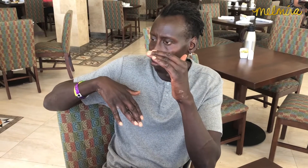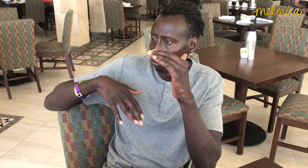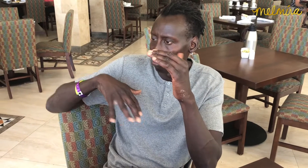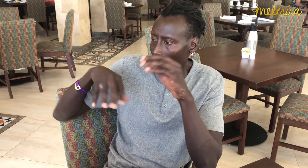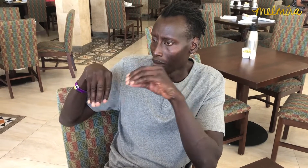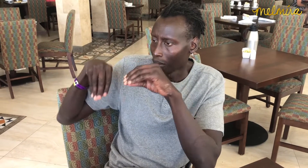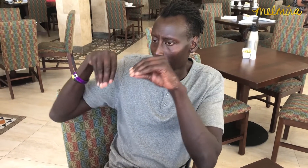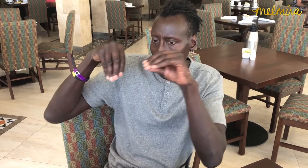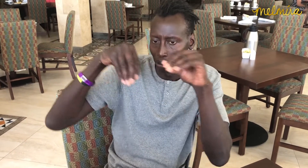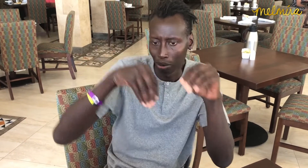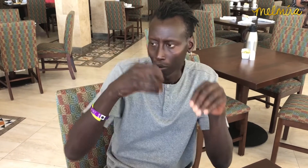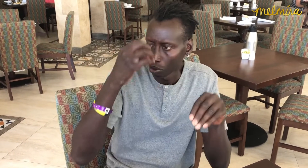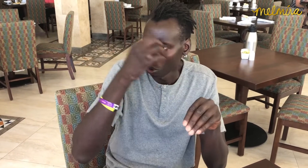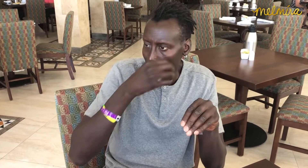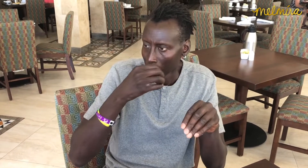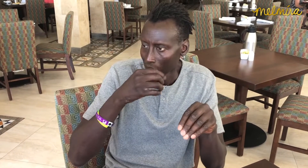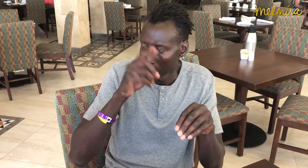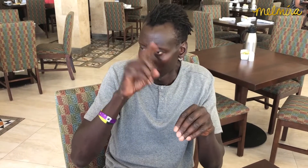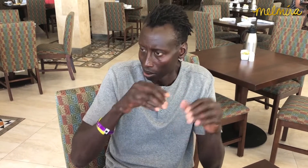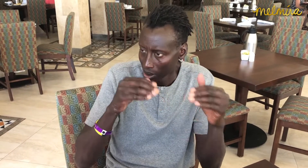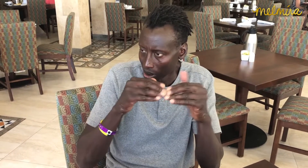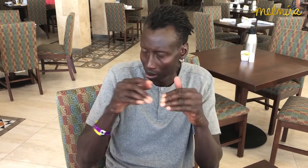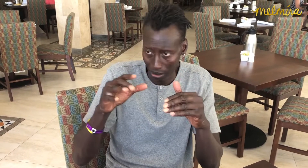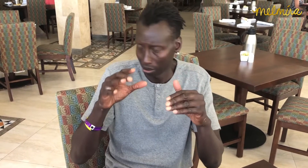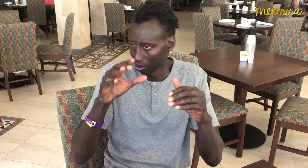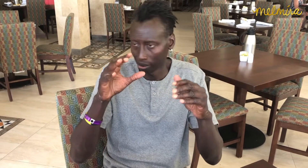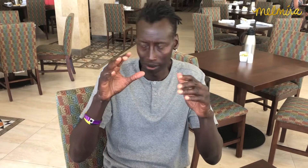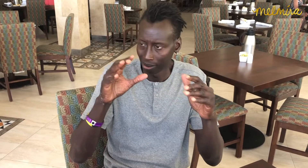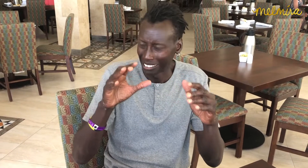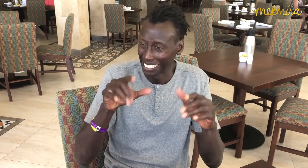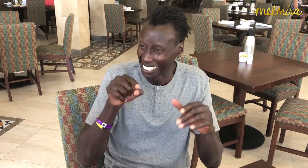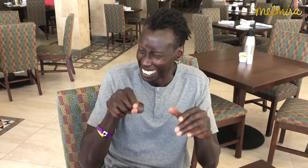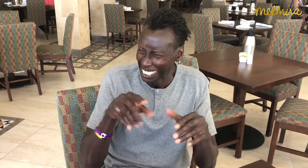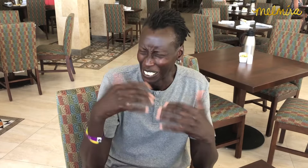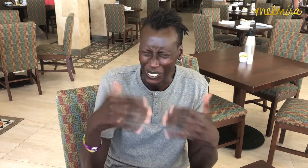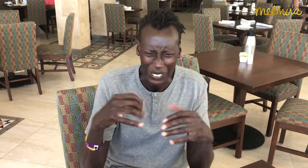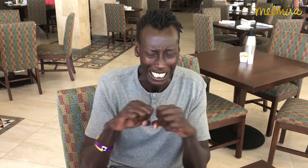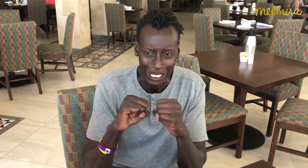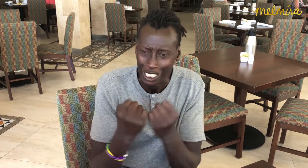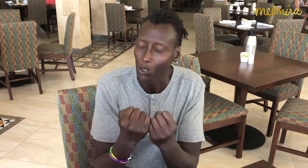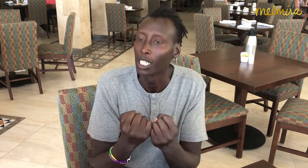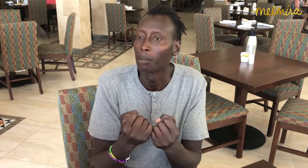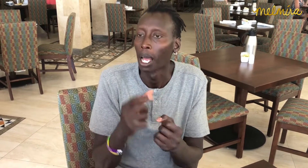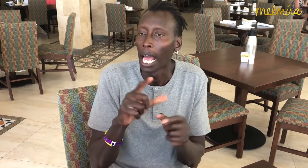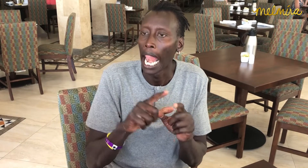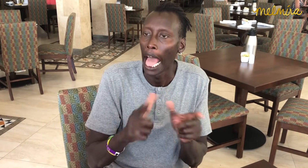I moved to Europe, equality became something we should practice. That was hard to get accustomed with. The society seemed more accepting and there's some